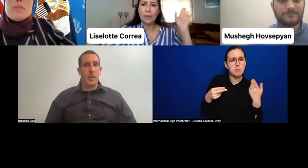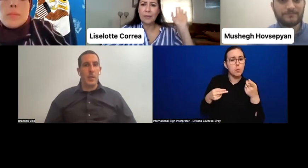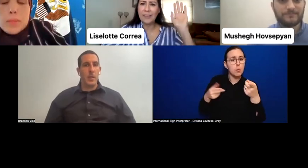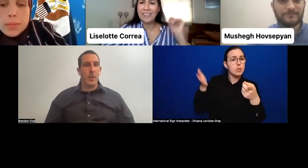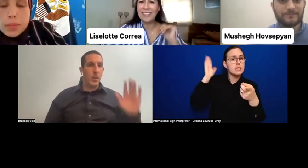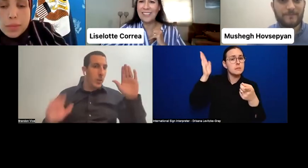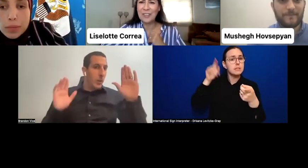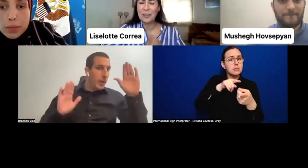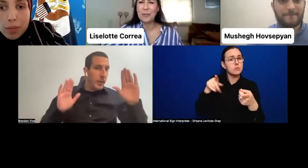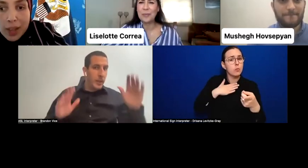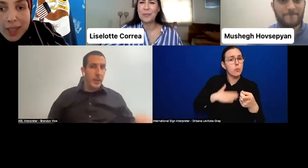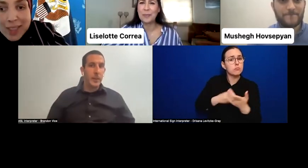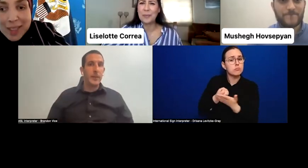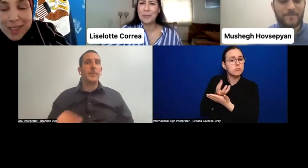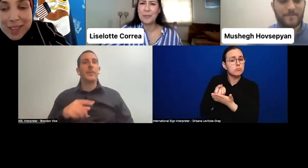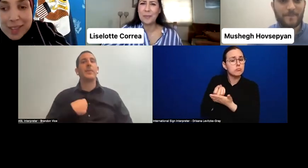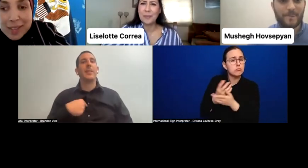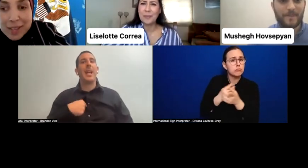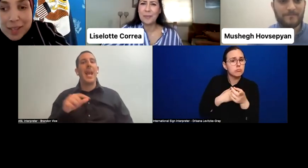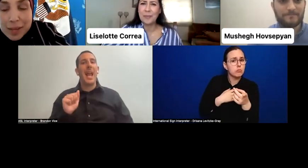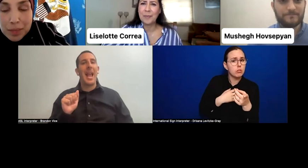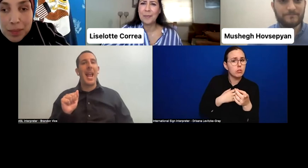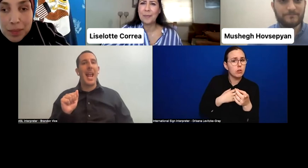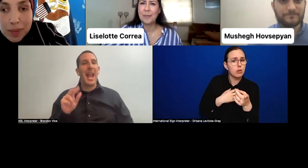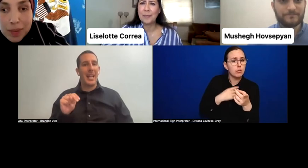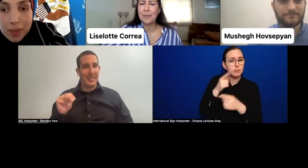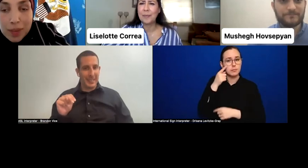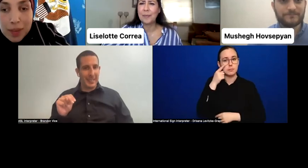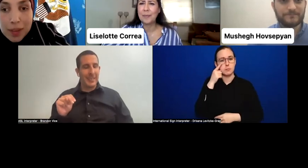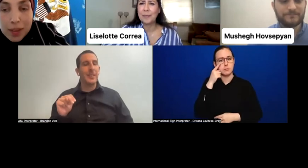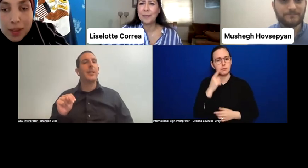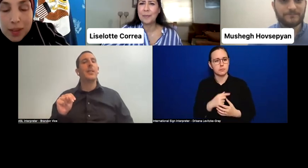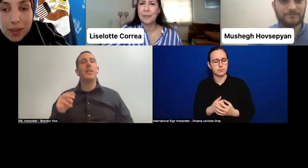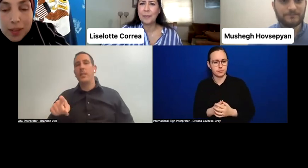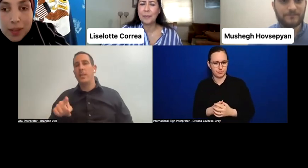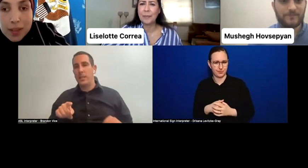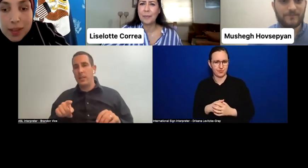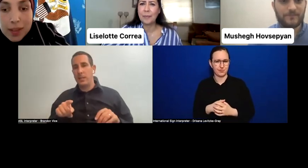Hi Sara, it's Ann. There's a comment in the chat box. So I'll just read that.